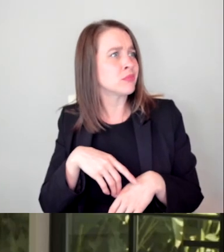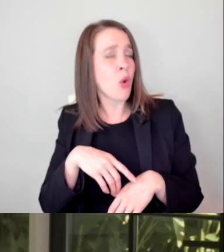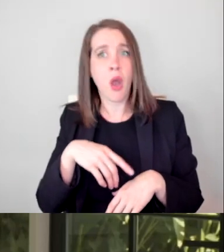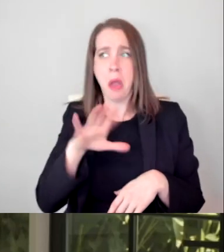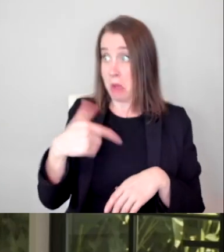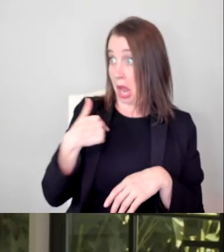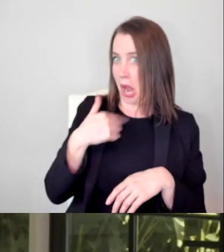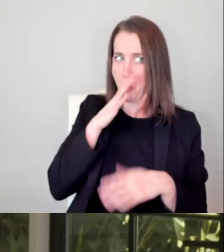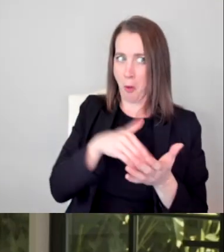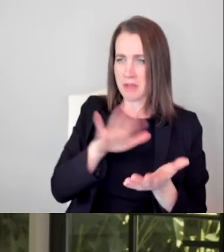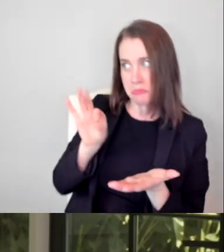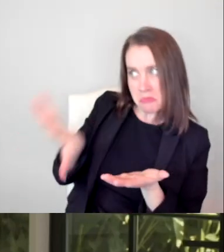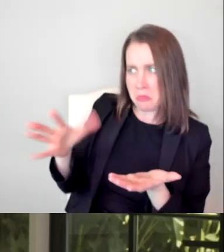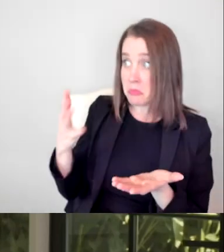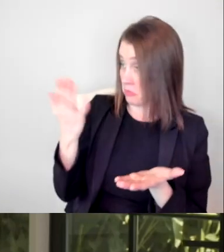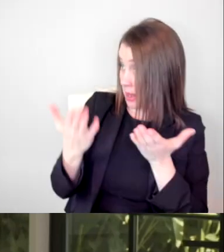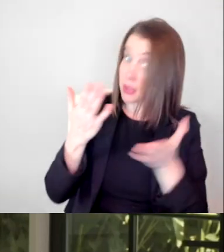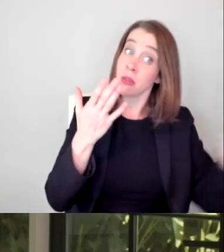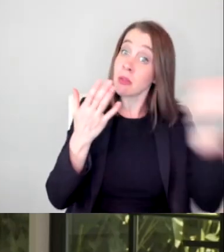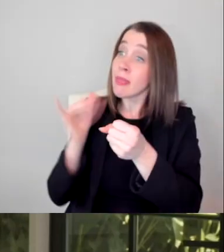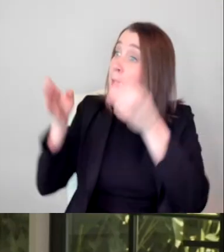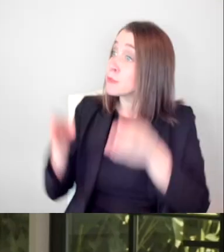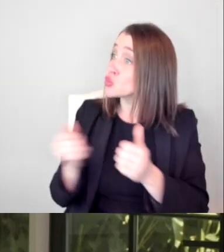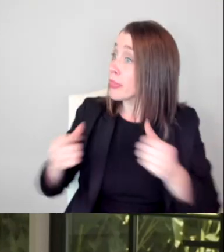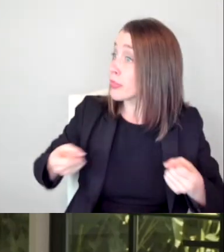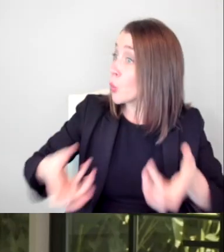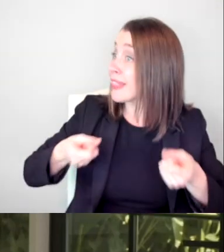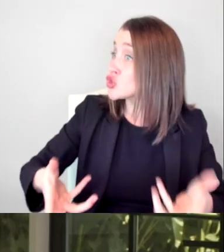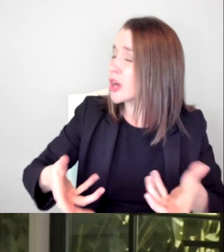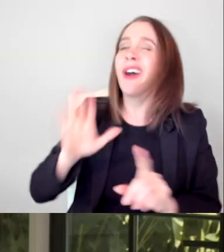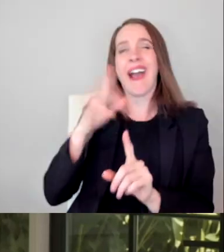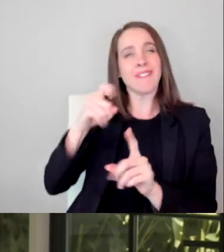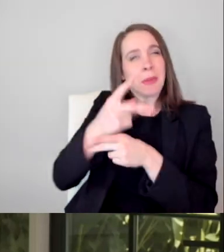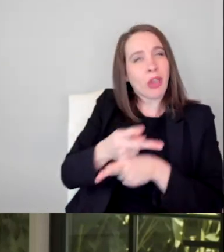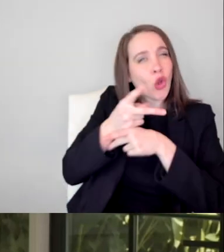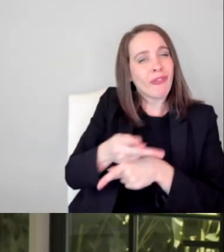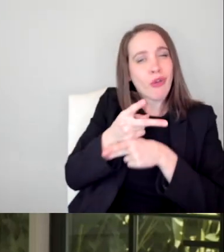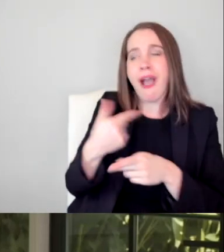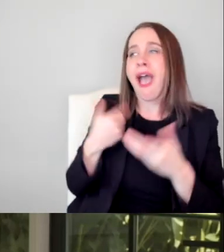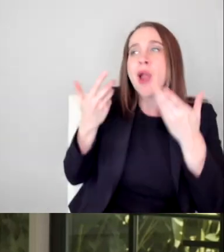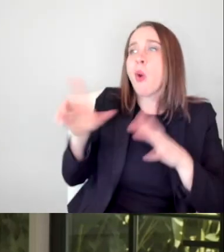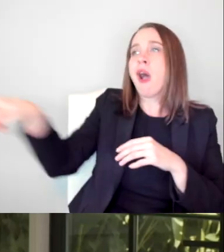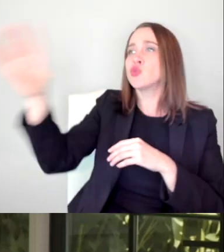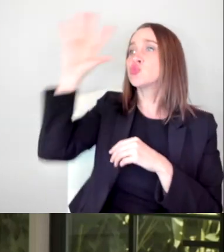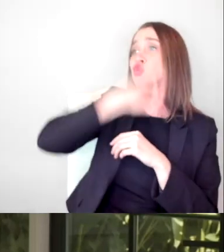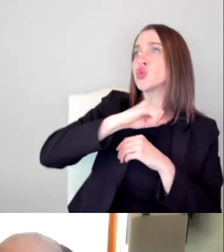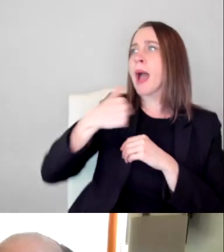But it's a fine line. I don't want anyone to think that I'm servicing a particular agenda or one of my own.